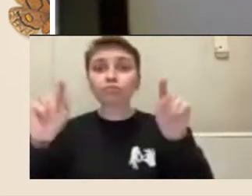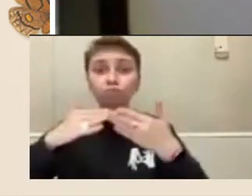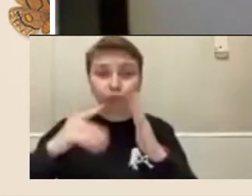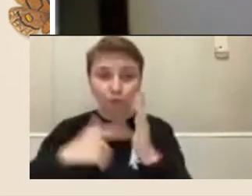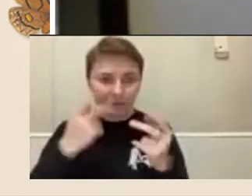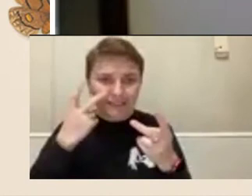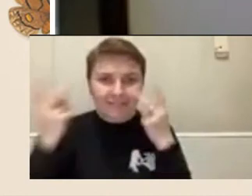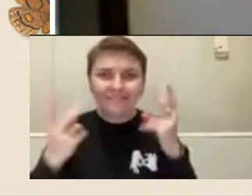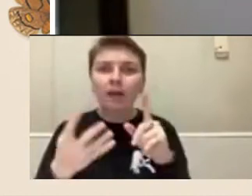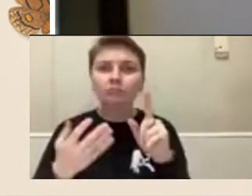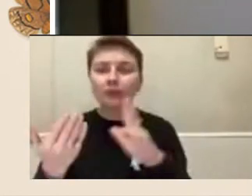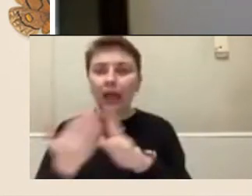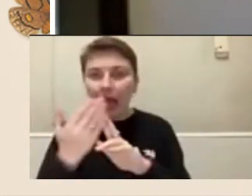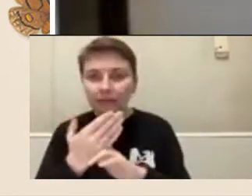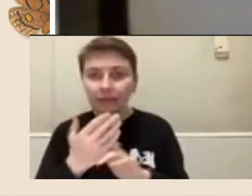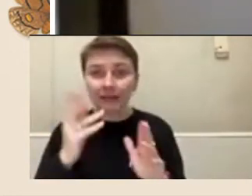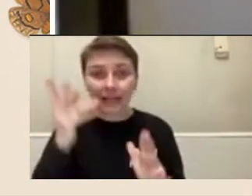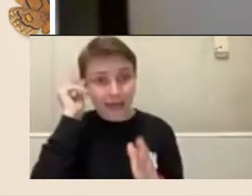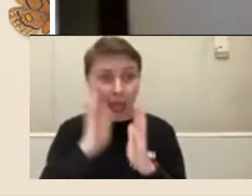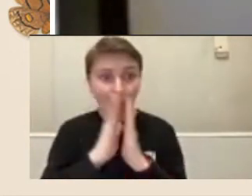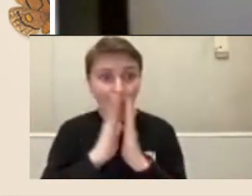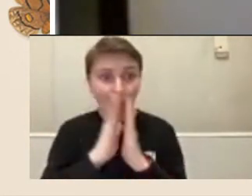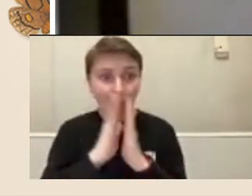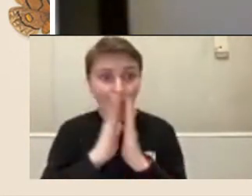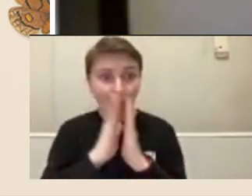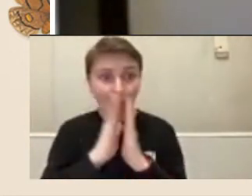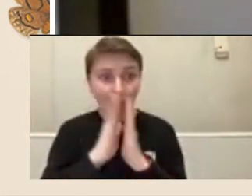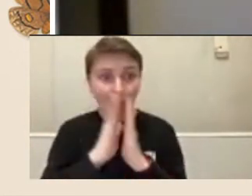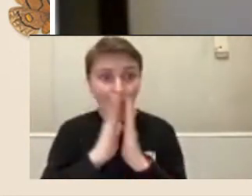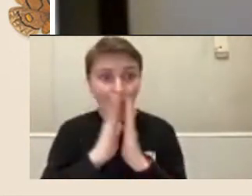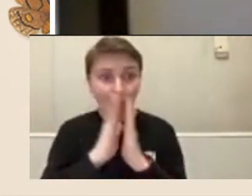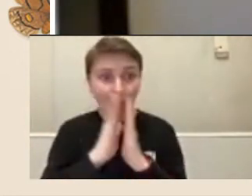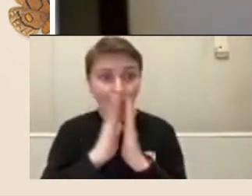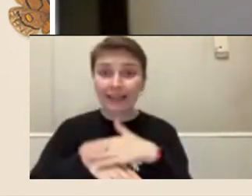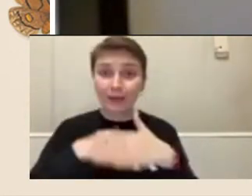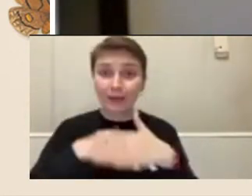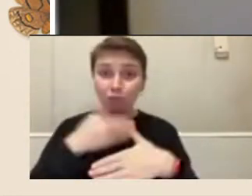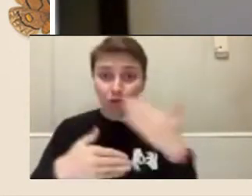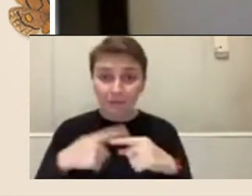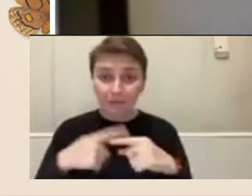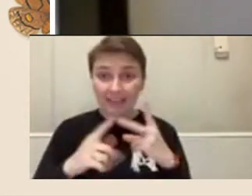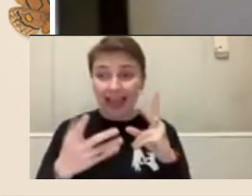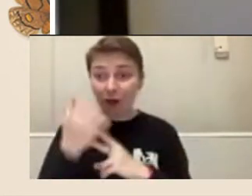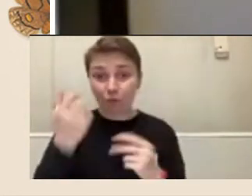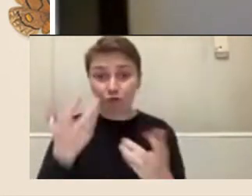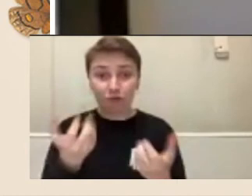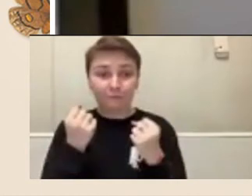through fellows' work in progress and the outcomes of their fellowships; to contribute to cultural